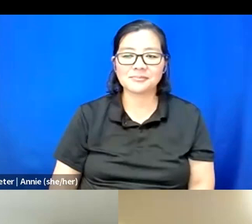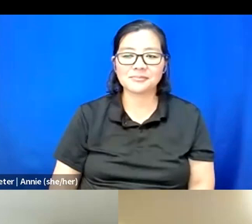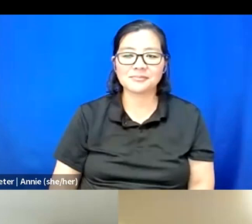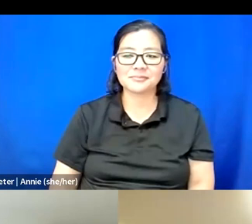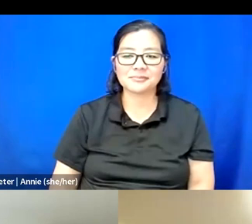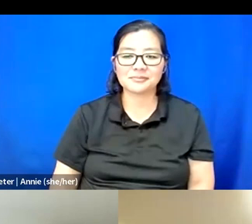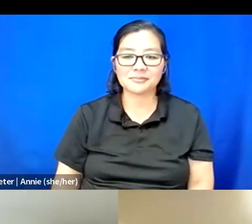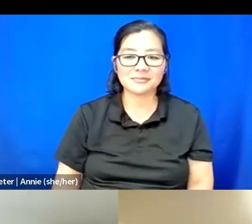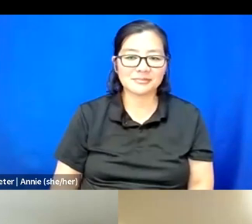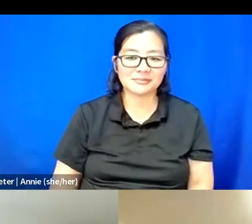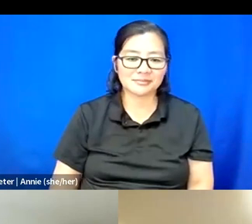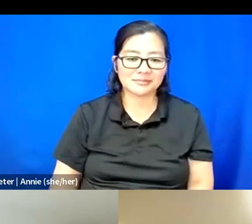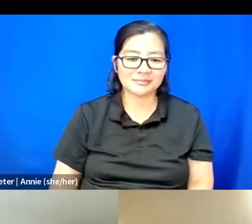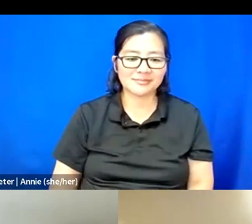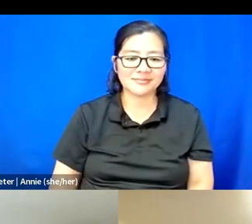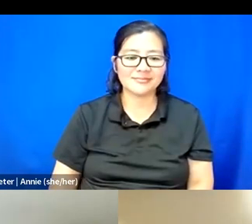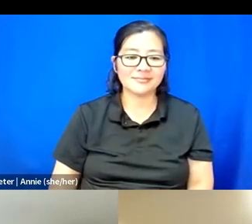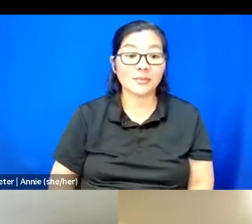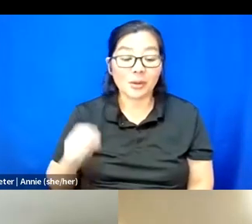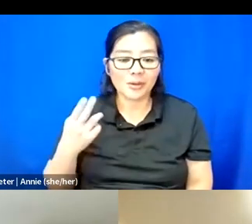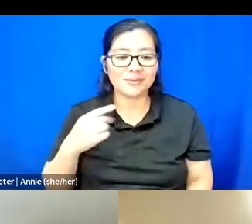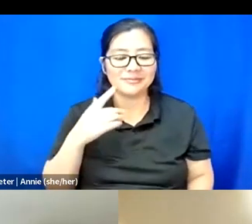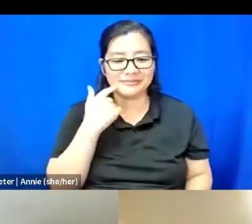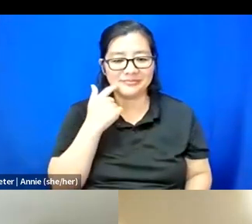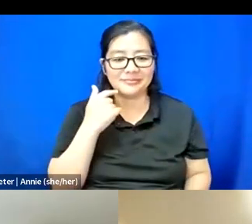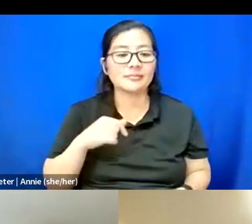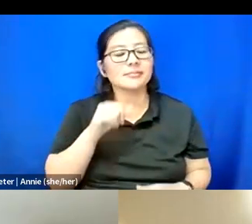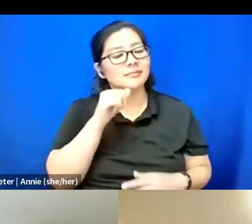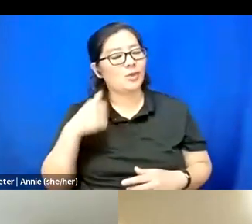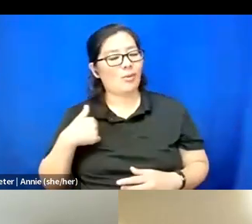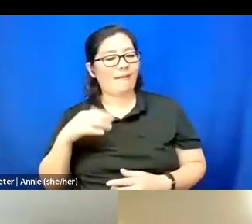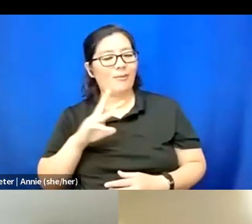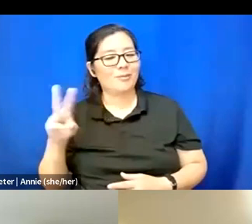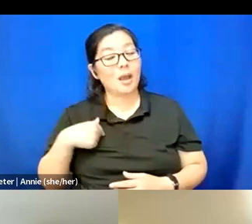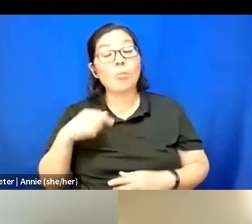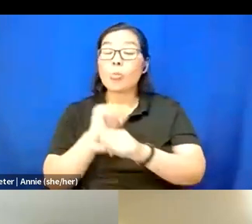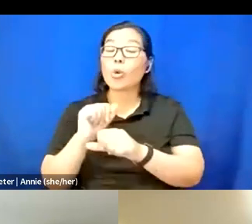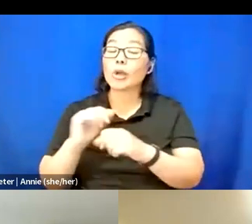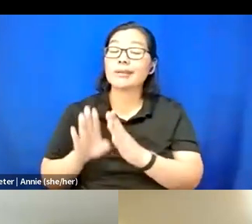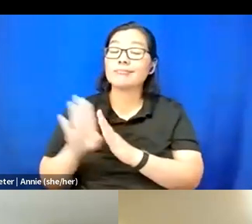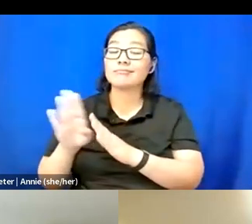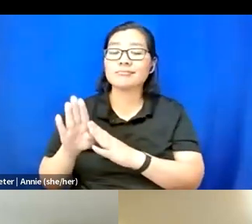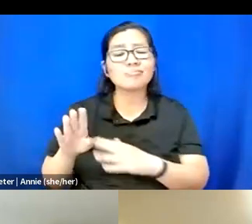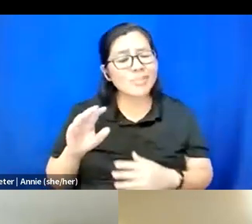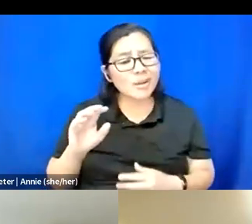Yeah, I don't have a website. I'm working on it. But I'm also OK with that because like also, like,